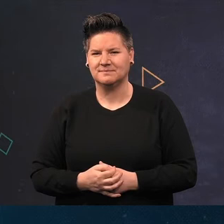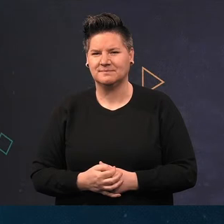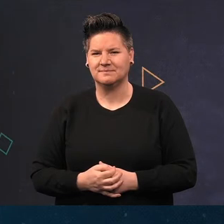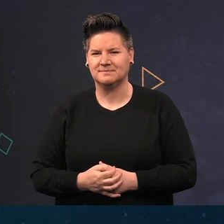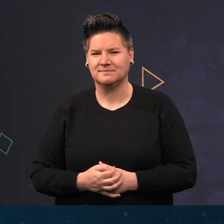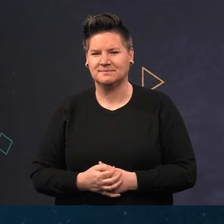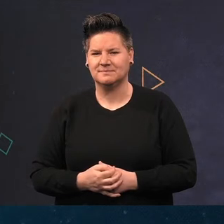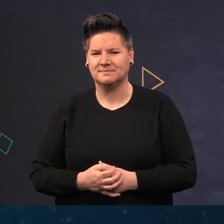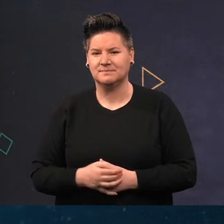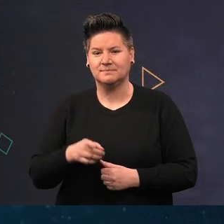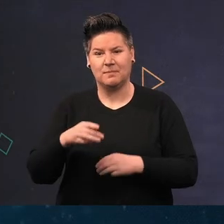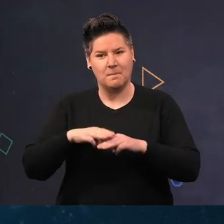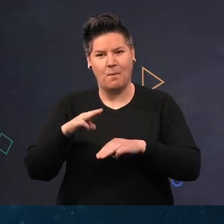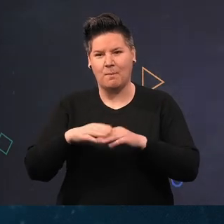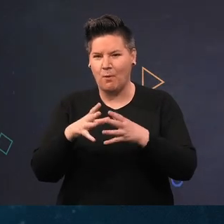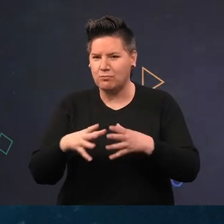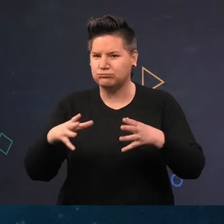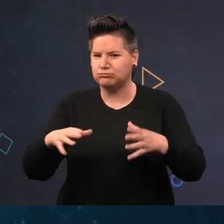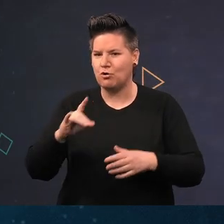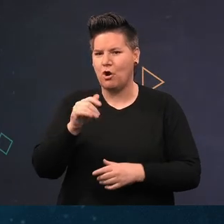And more hydroids growing on a clump of Modiolus.